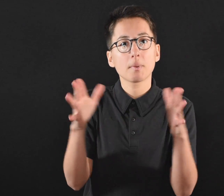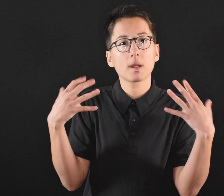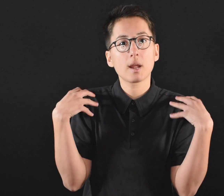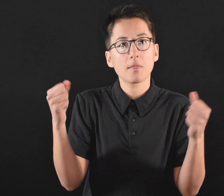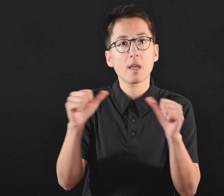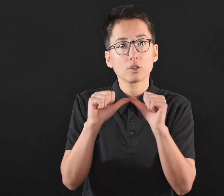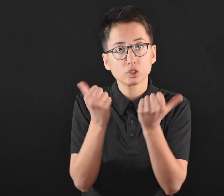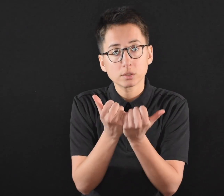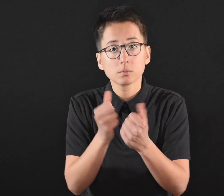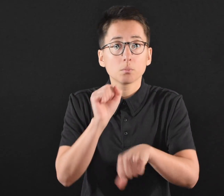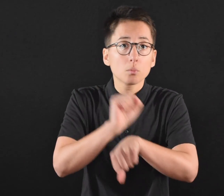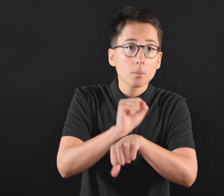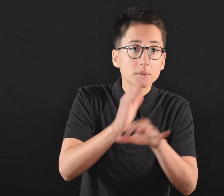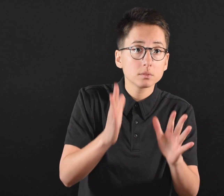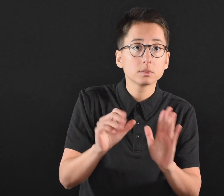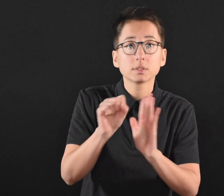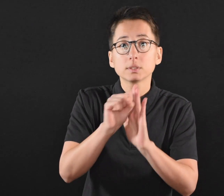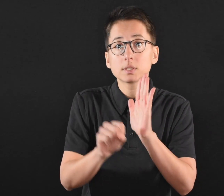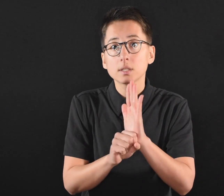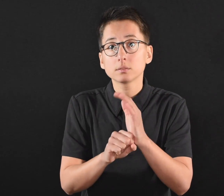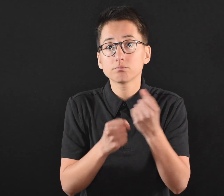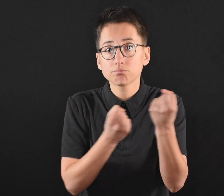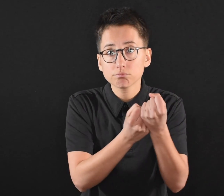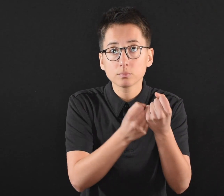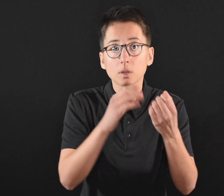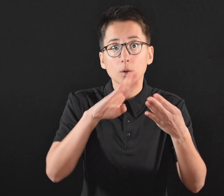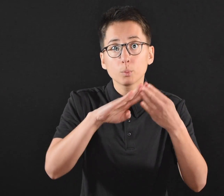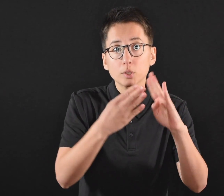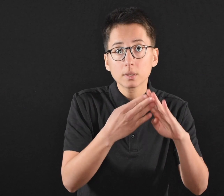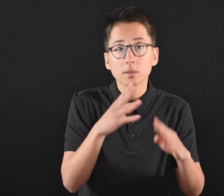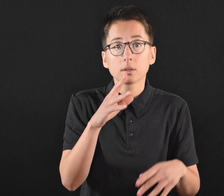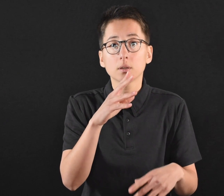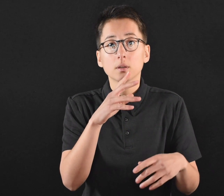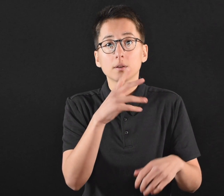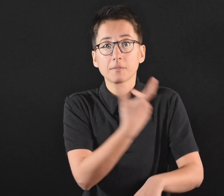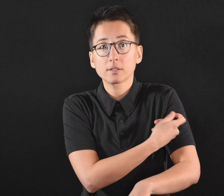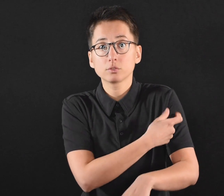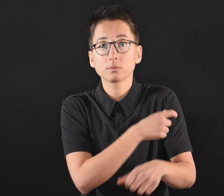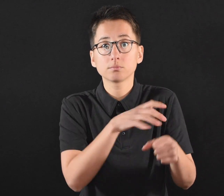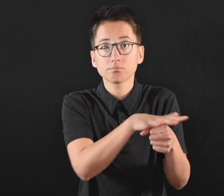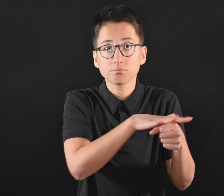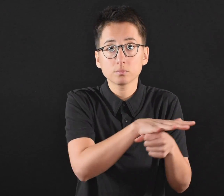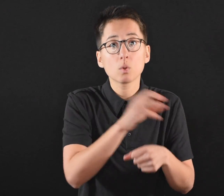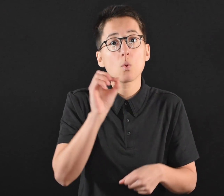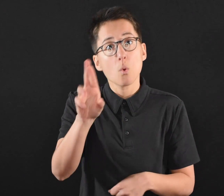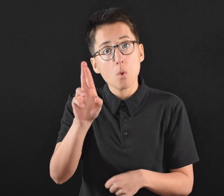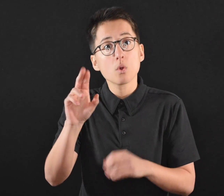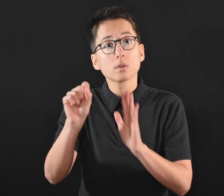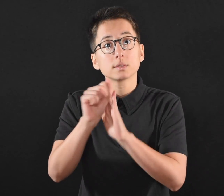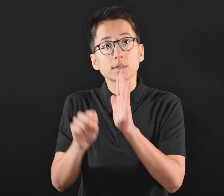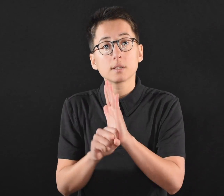● We’ve developed a reliable and stable network of different ways Minnesotans can